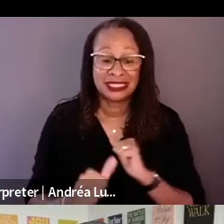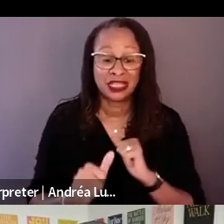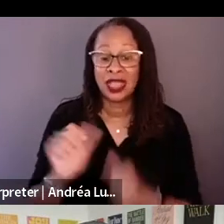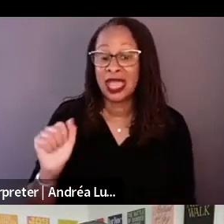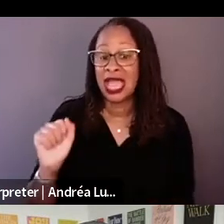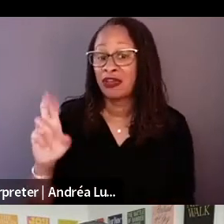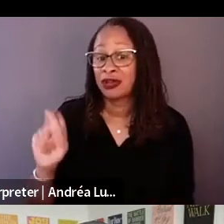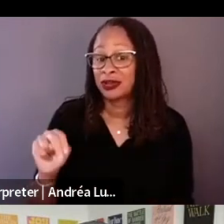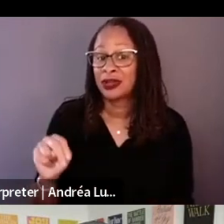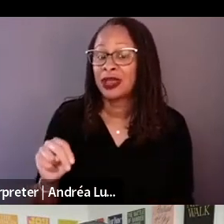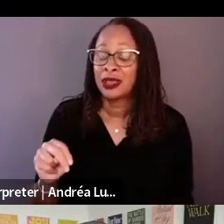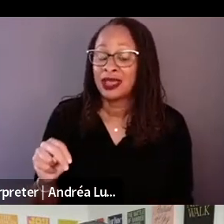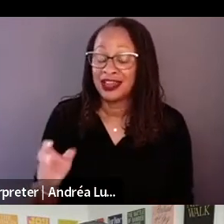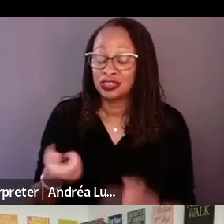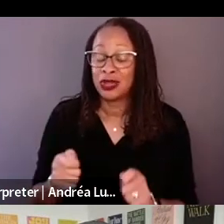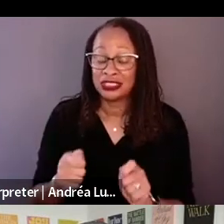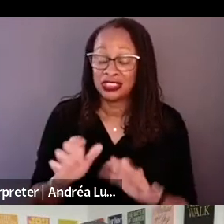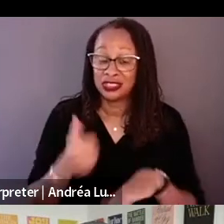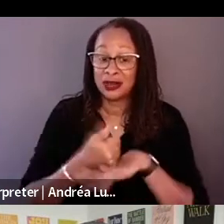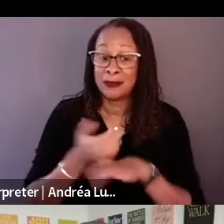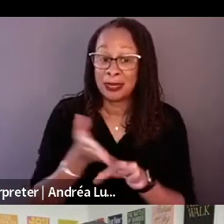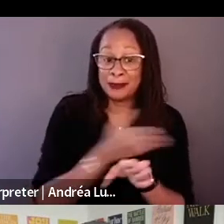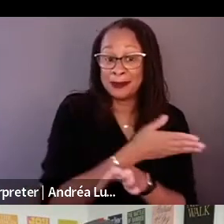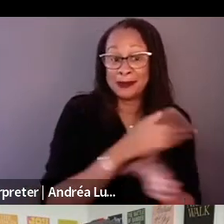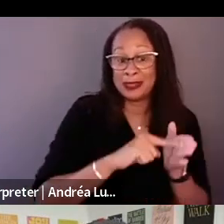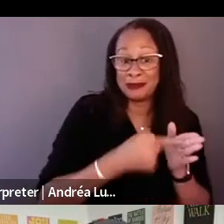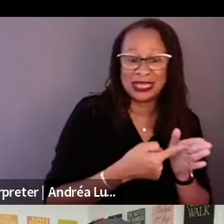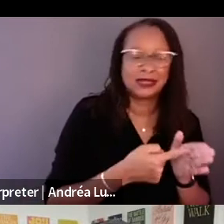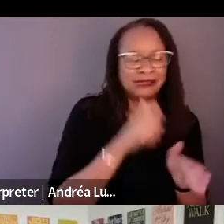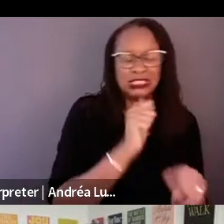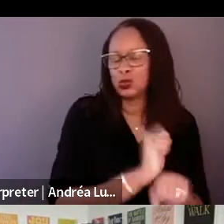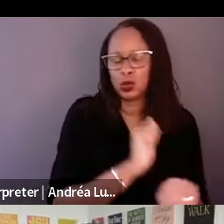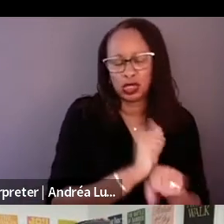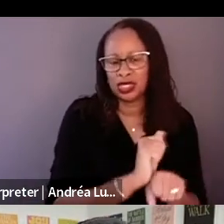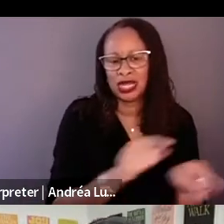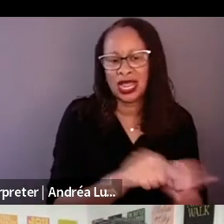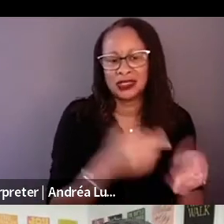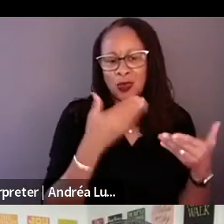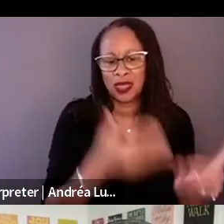It did not work as well. There was a lot more footage around him, but he was really interesting.